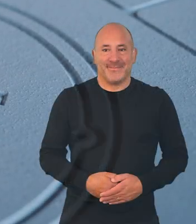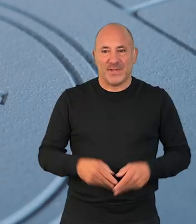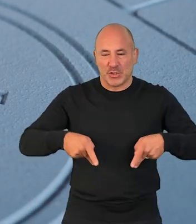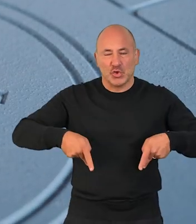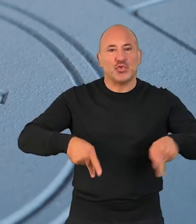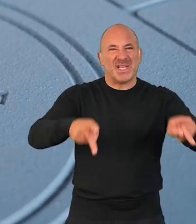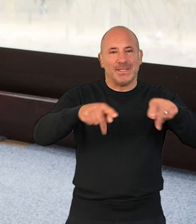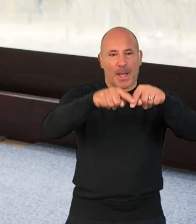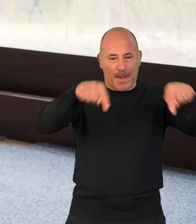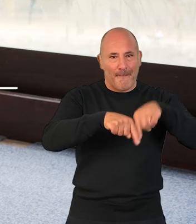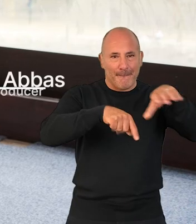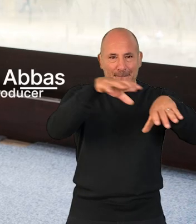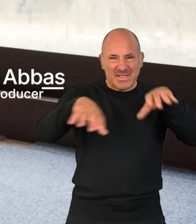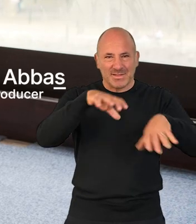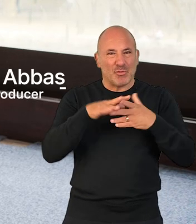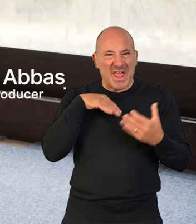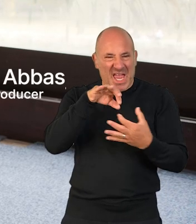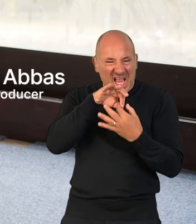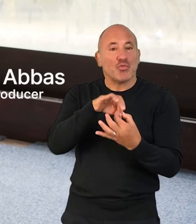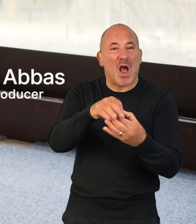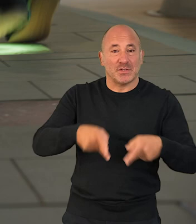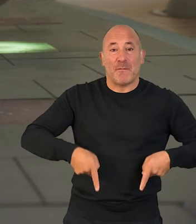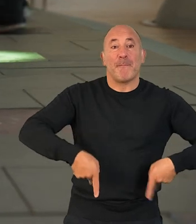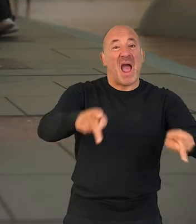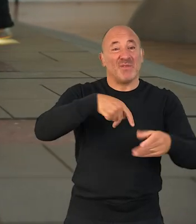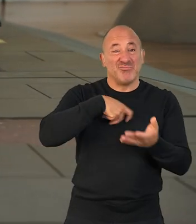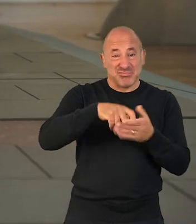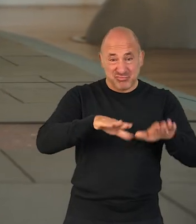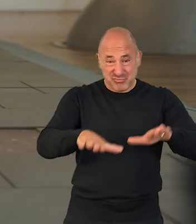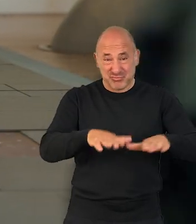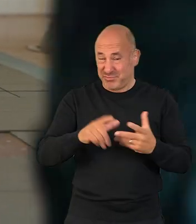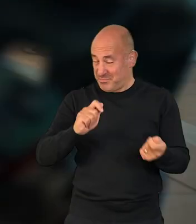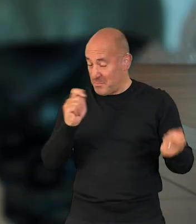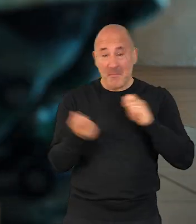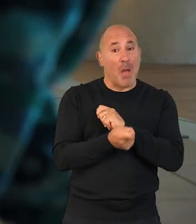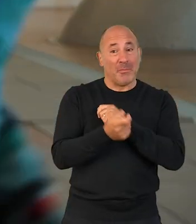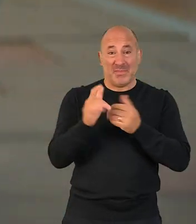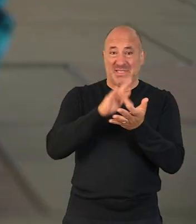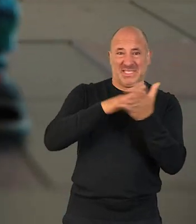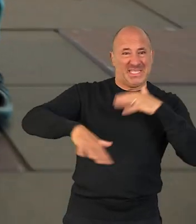Street Pixel is interactive pavement slabs that transform urban environments through play.